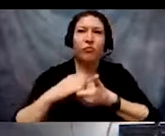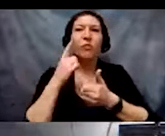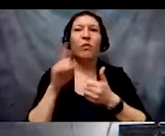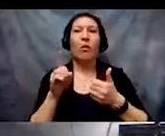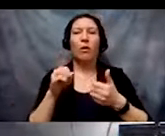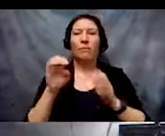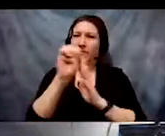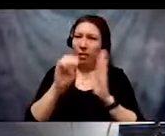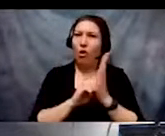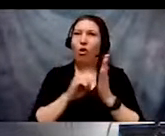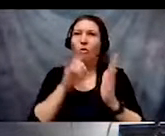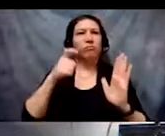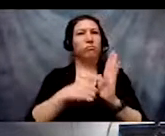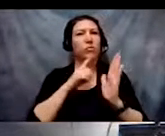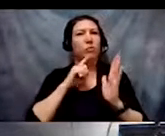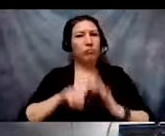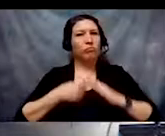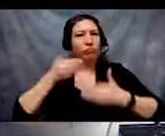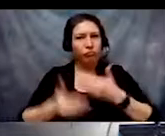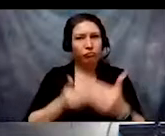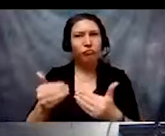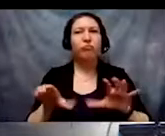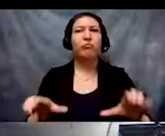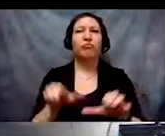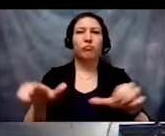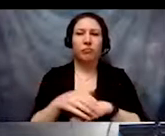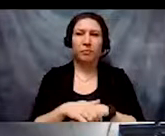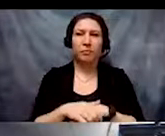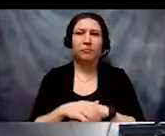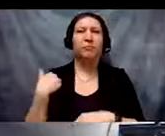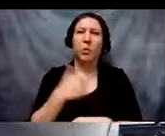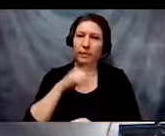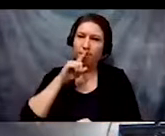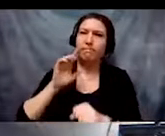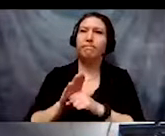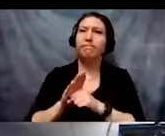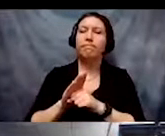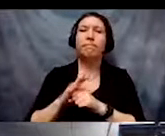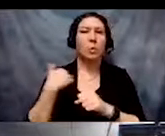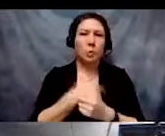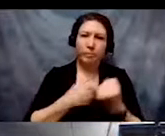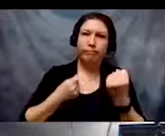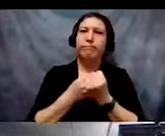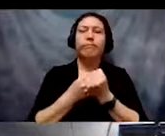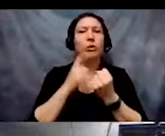to begin in earnest. We arrifm our commitment to address systemic racism,